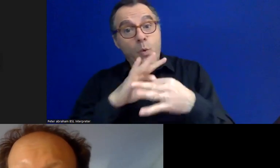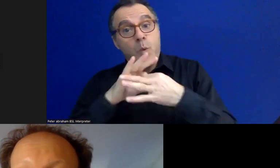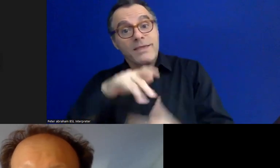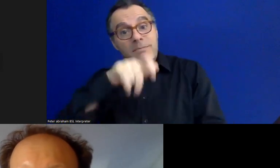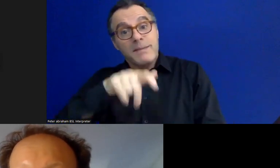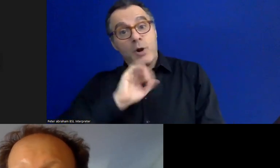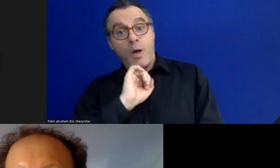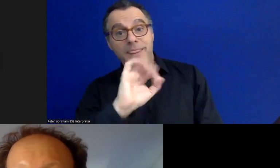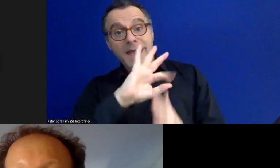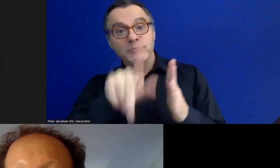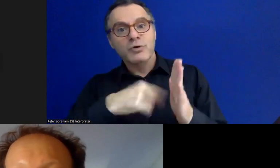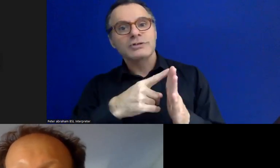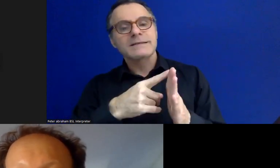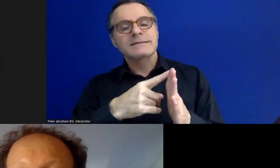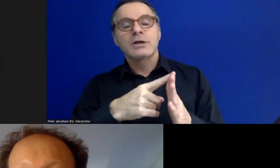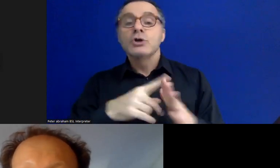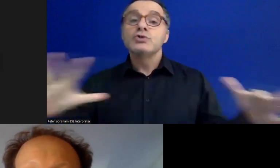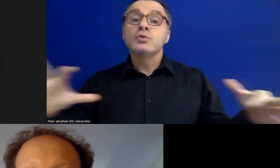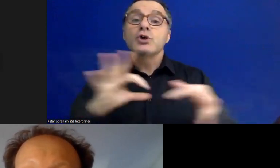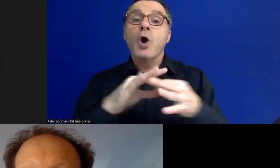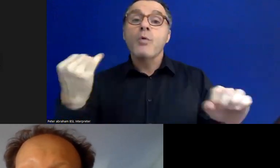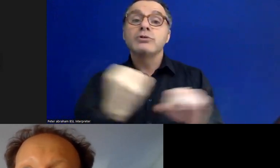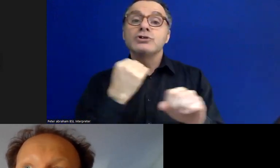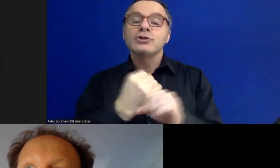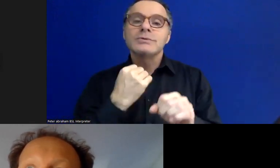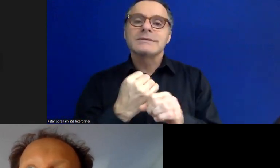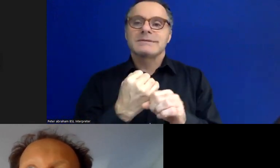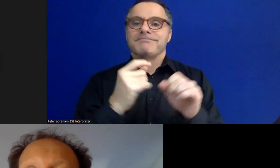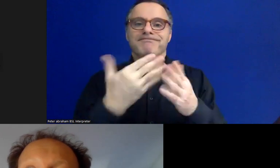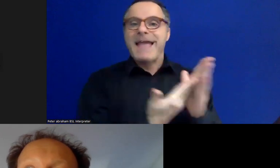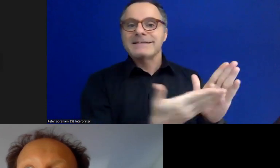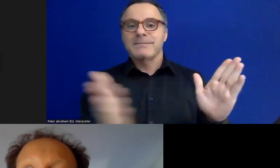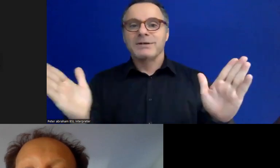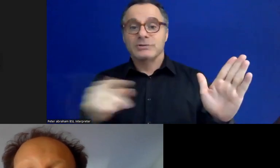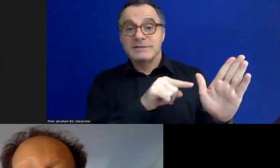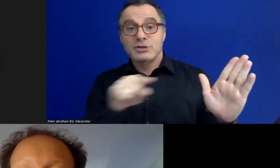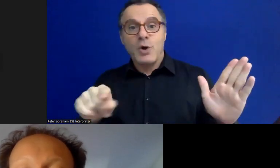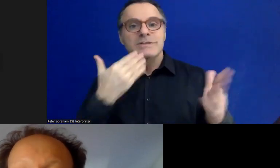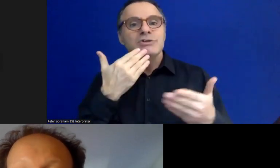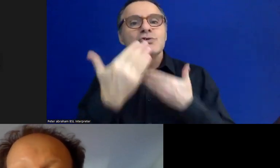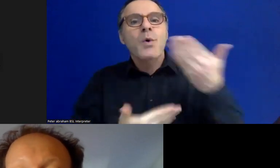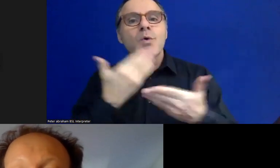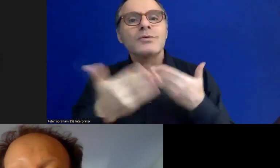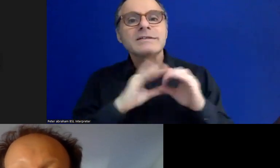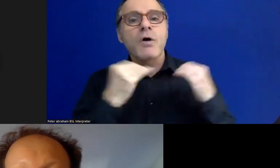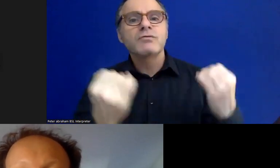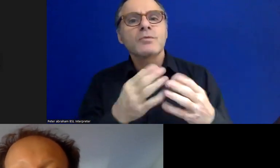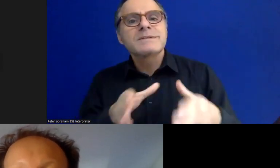to co-produce exhibitions that tell stories, often of groups that are the most marginalized in